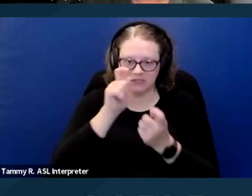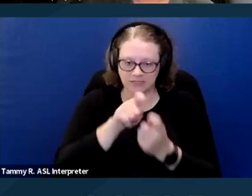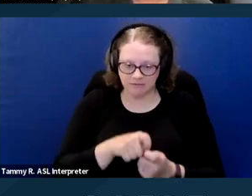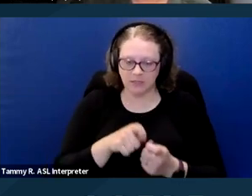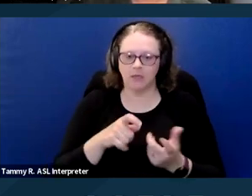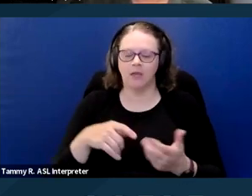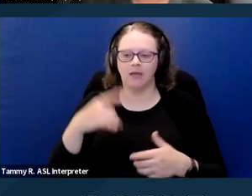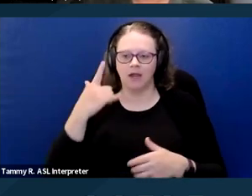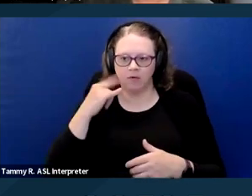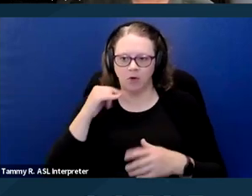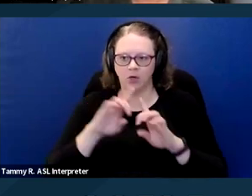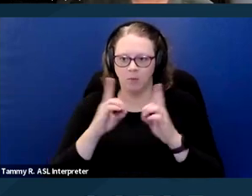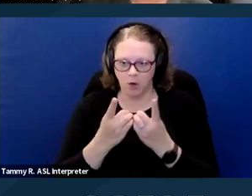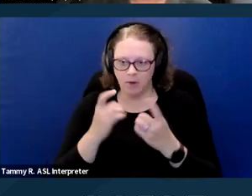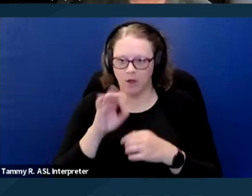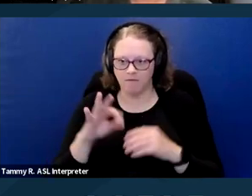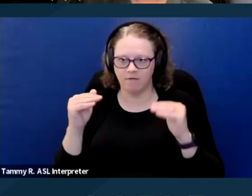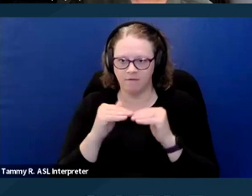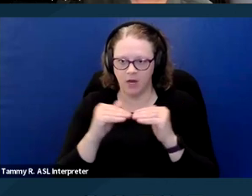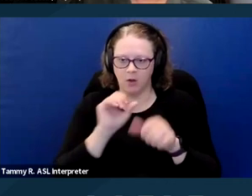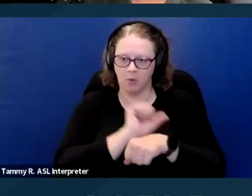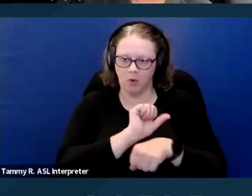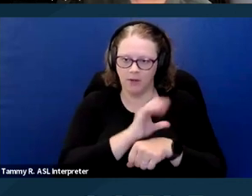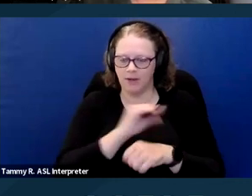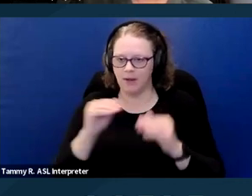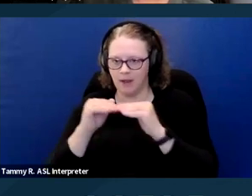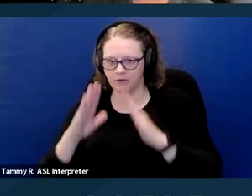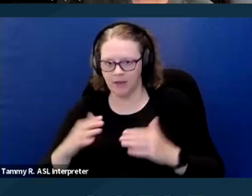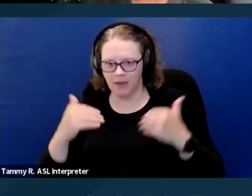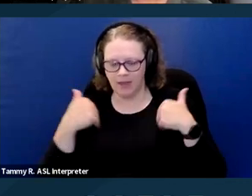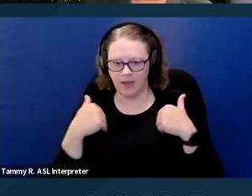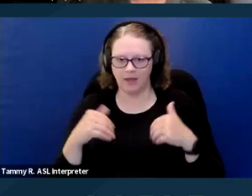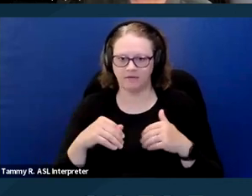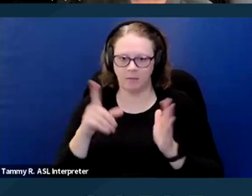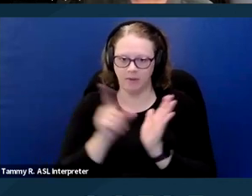of Fair Employment Housing has a publication called Emotional Support Animals and Fair Housing Law.